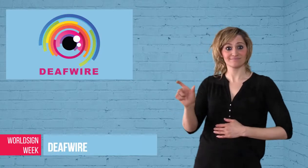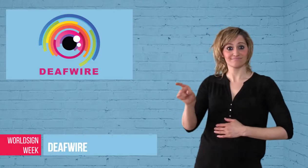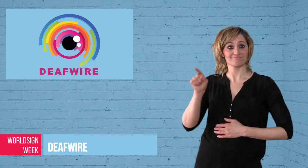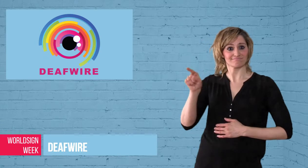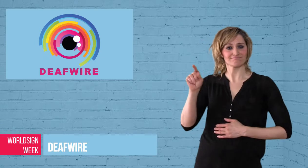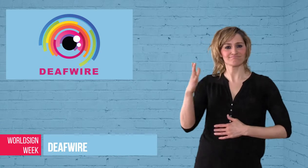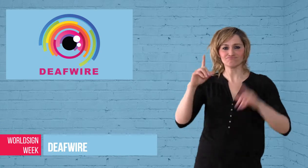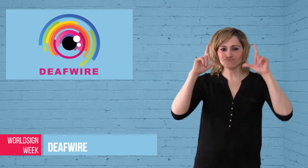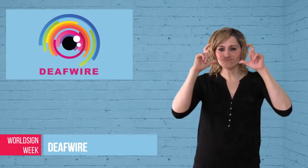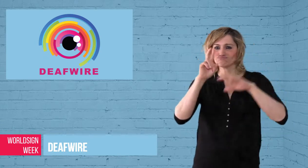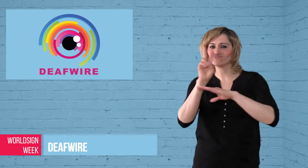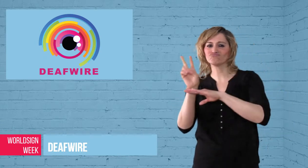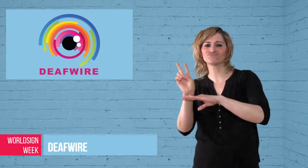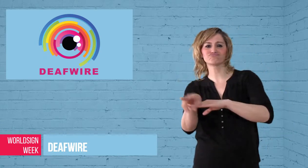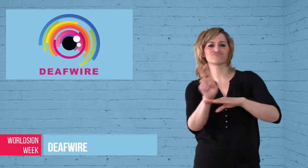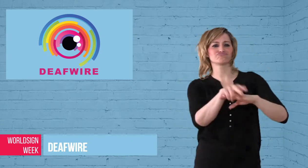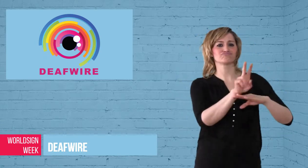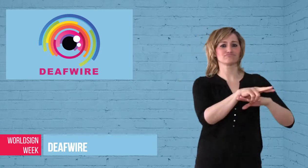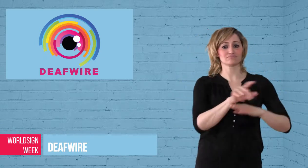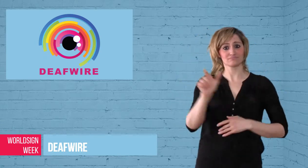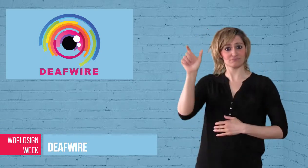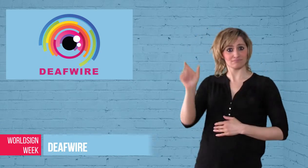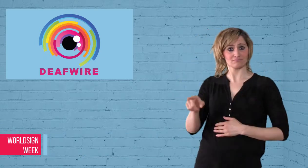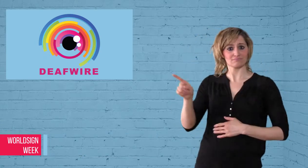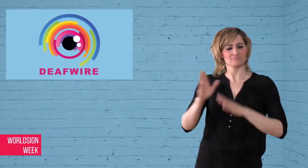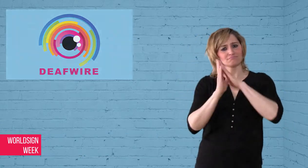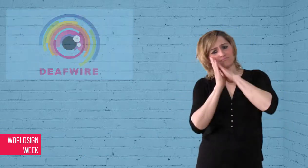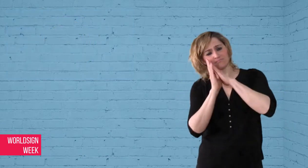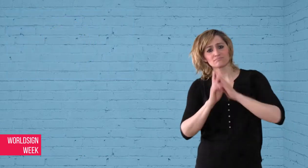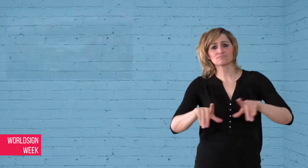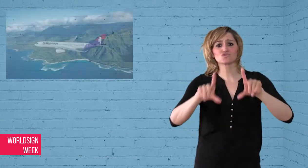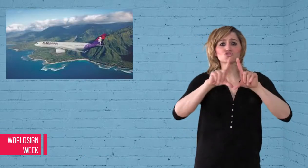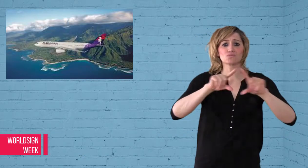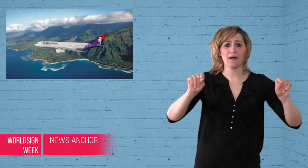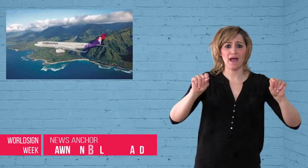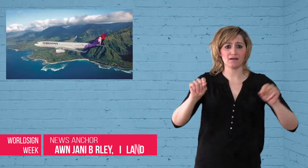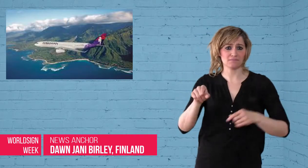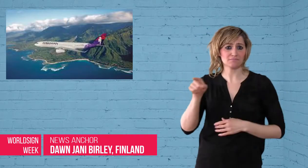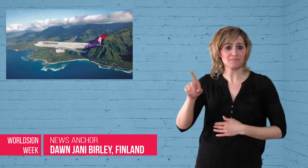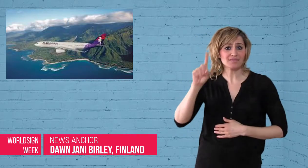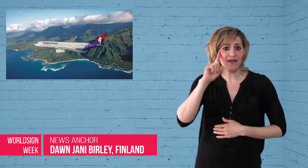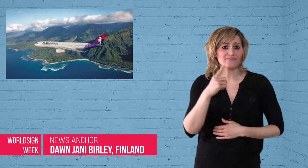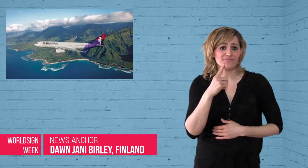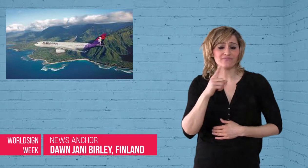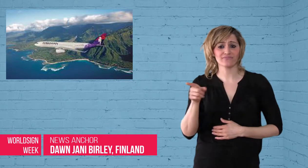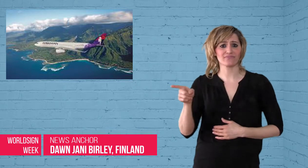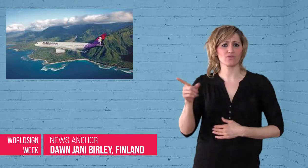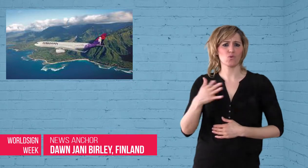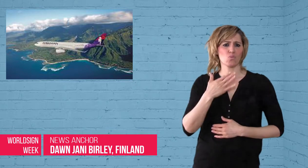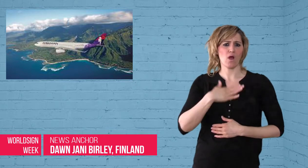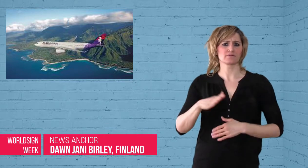Dawn: A Deaf Japanese Tourist flying to